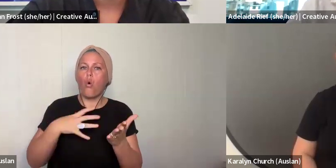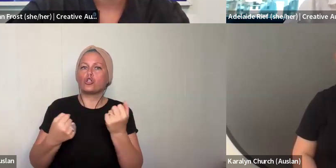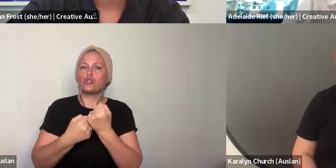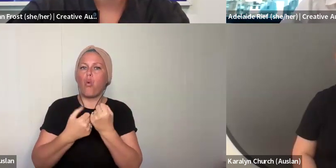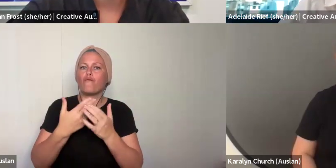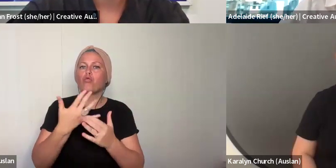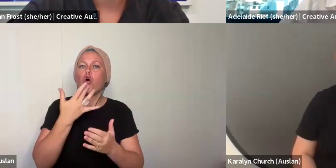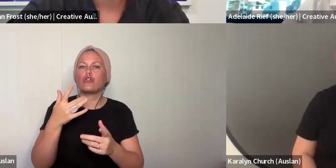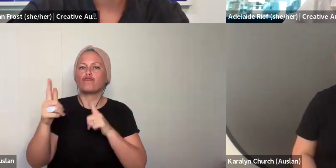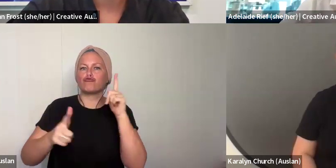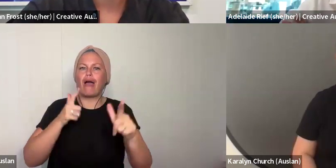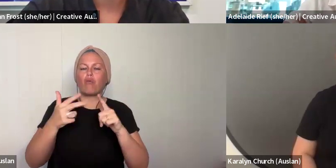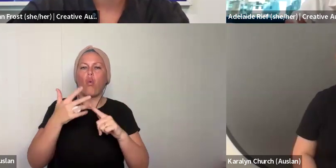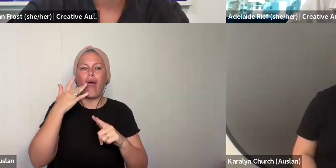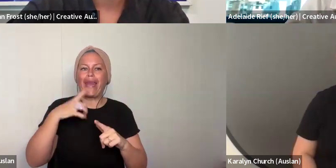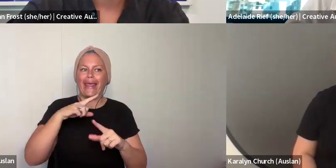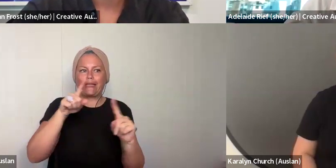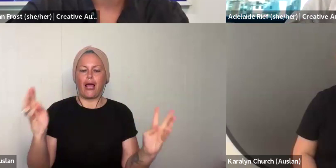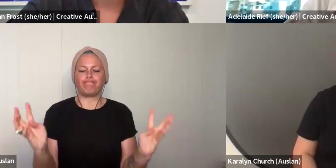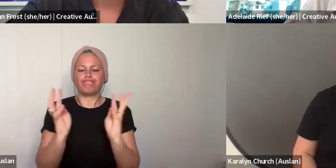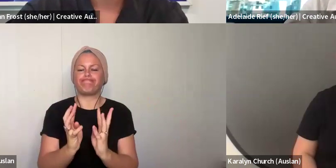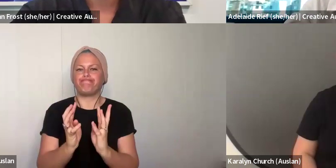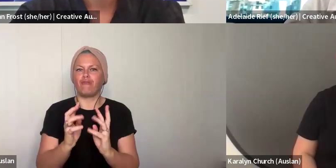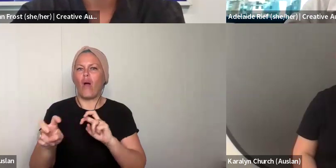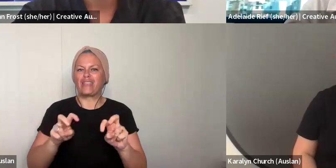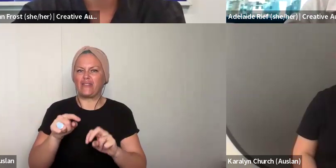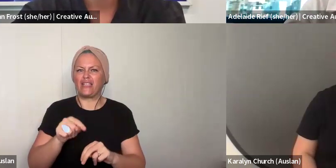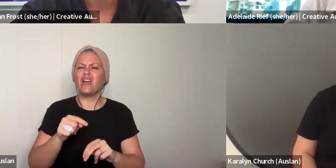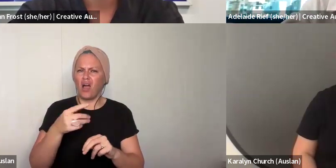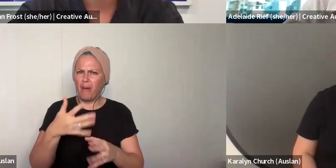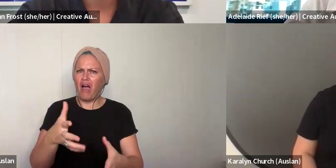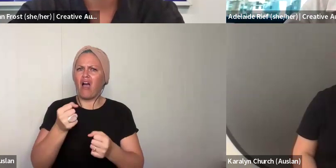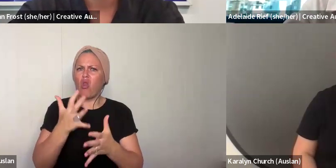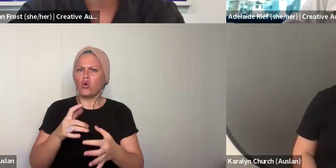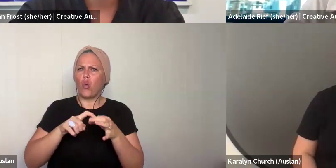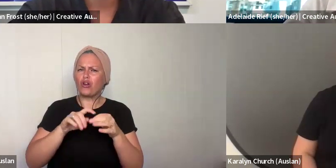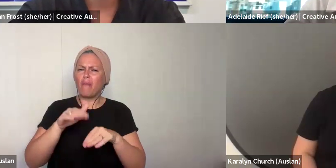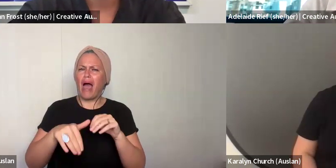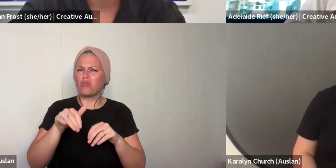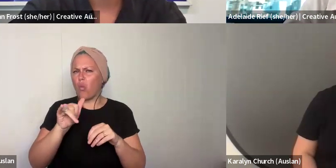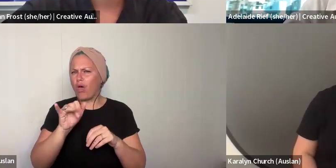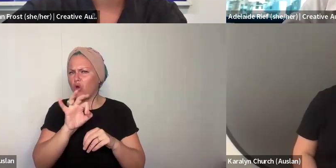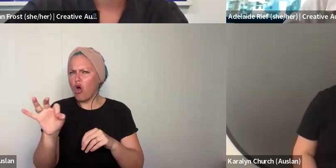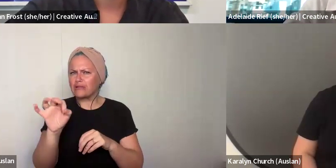appropriate for you. We ask about how you found out about the program. That is so we can learn more about the outreach that we do for